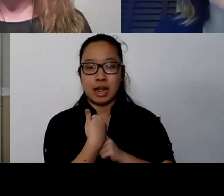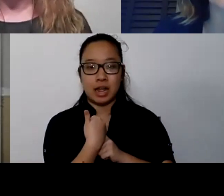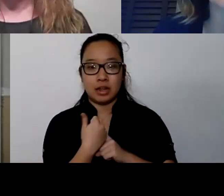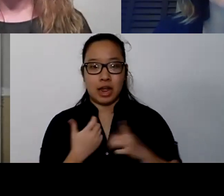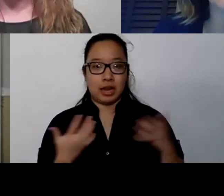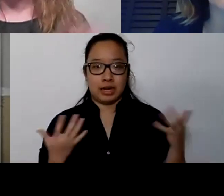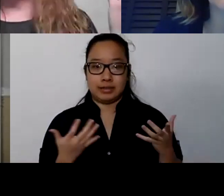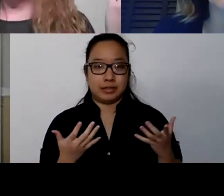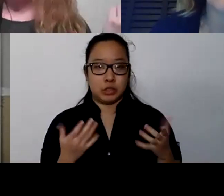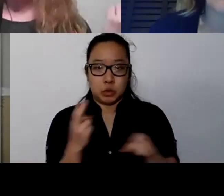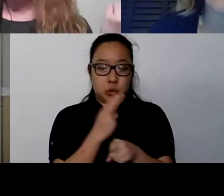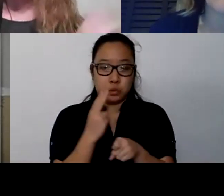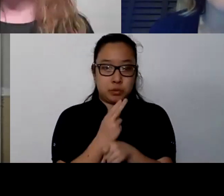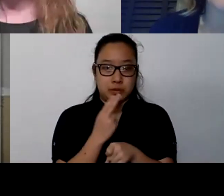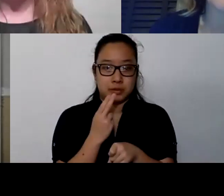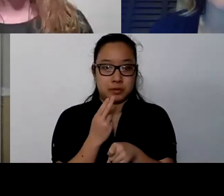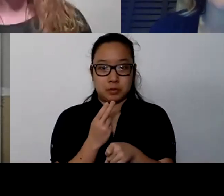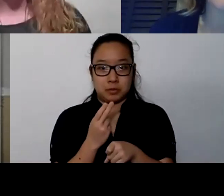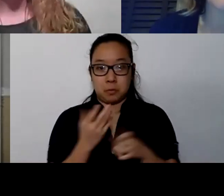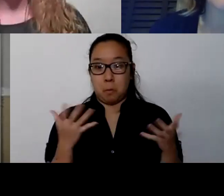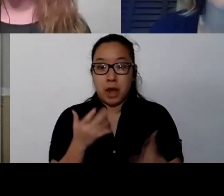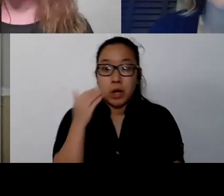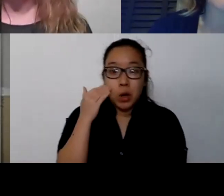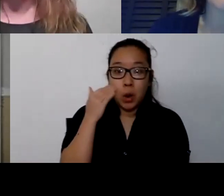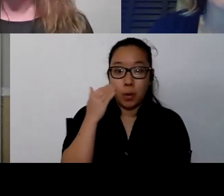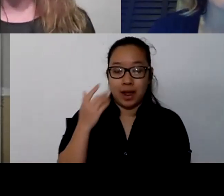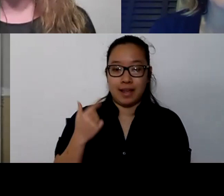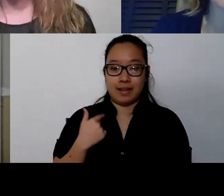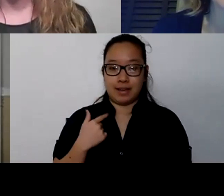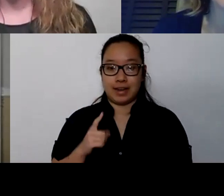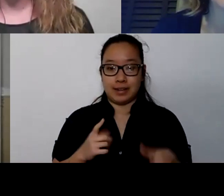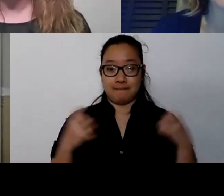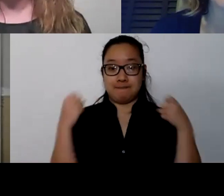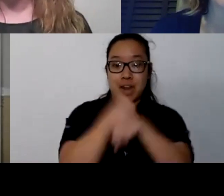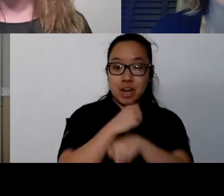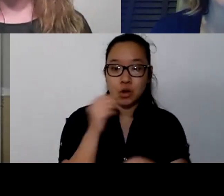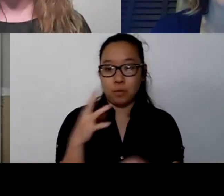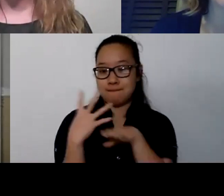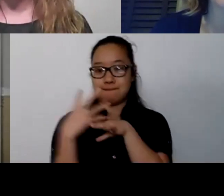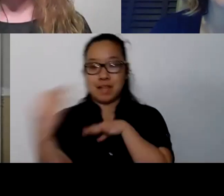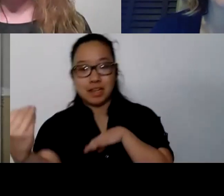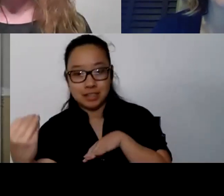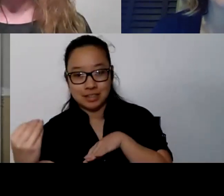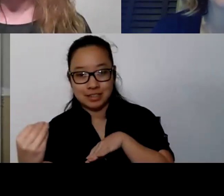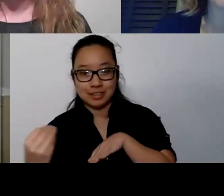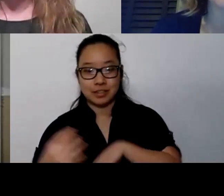I have fight or flight. I have faint or freeze, right? So we have this great system within us